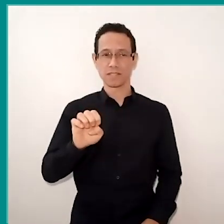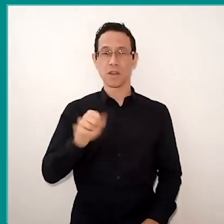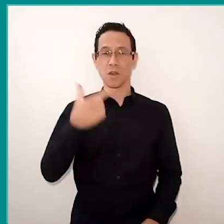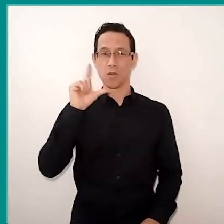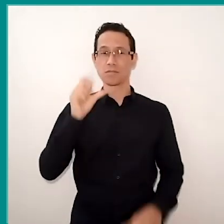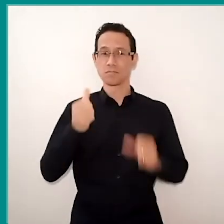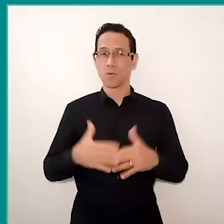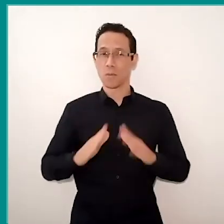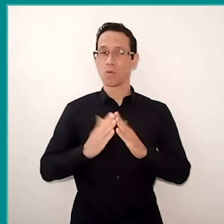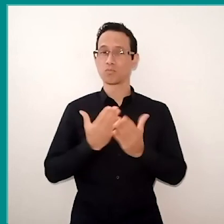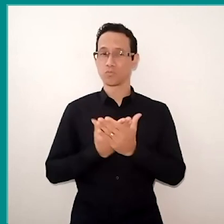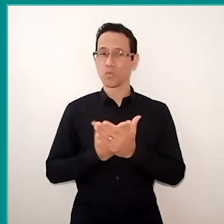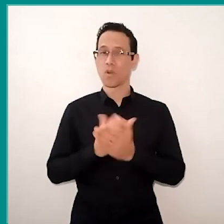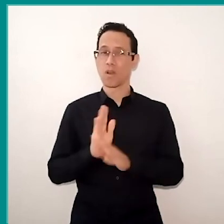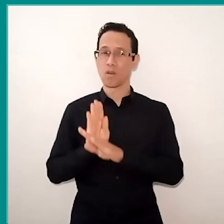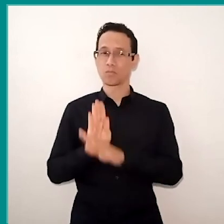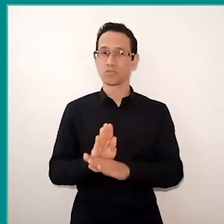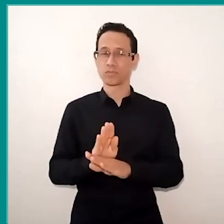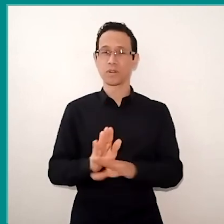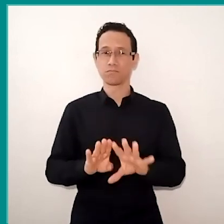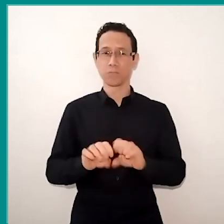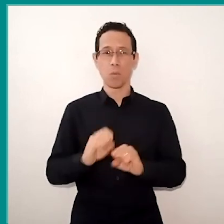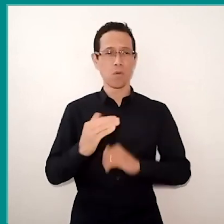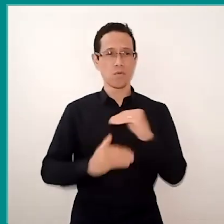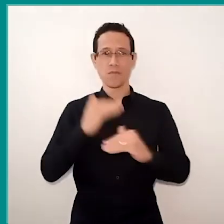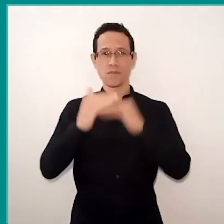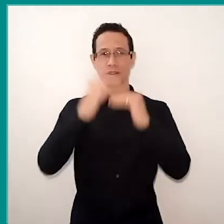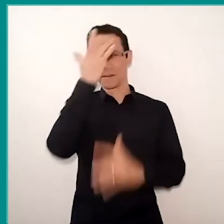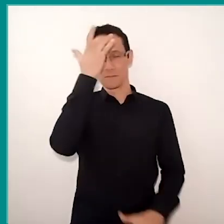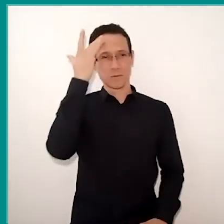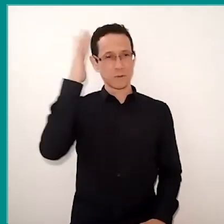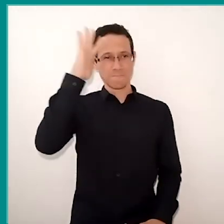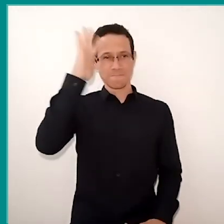for the formation of thinking people, able to change their history.